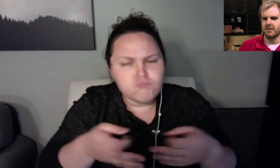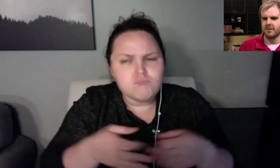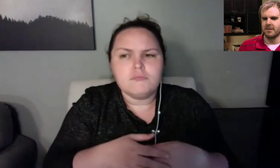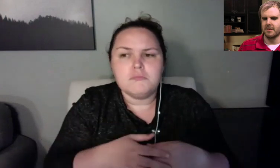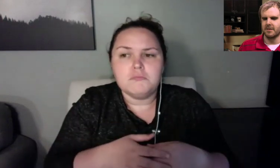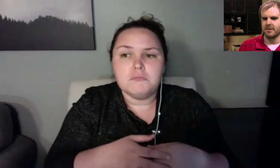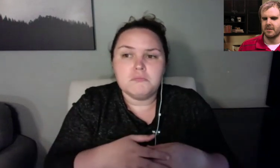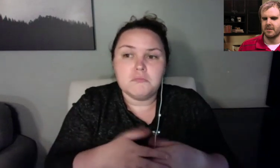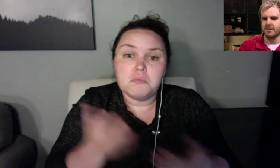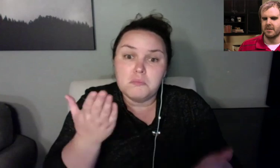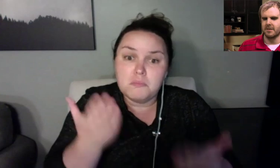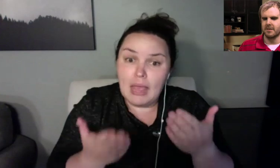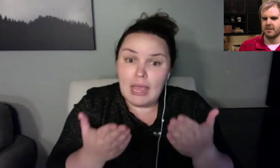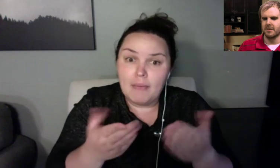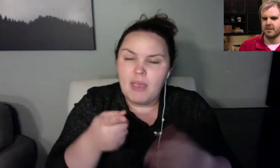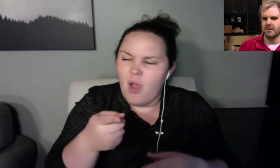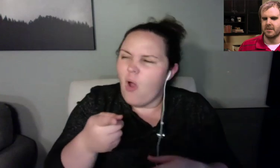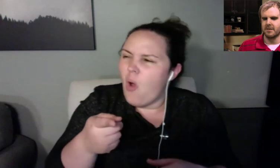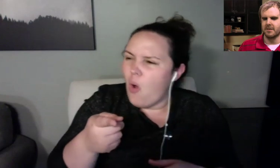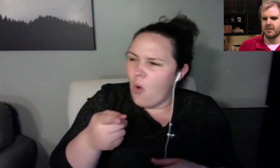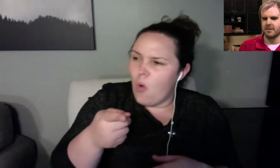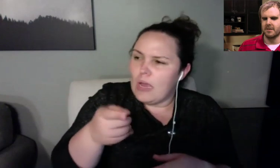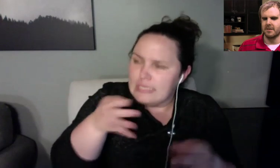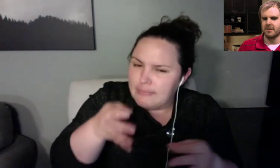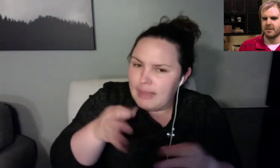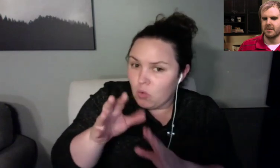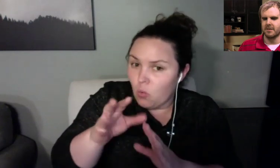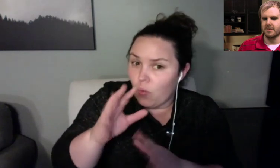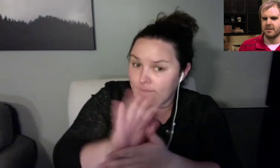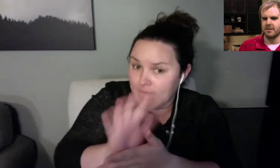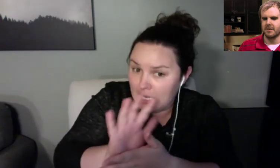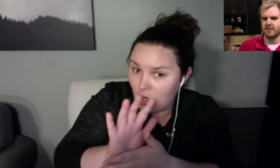visually impaired people trying to load a tractor on a trailer.